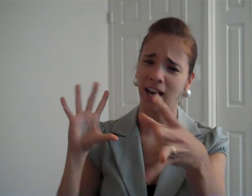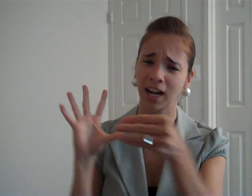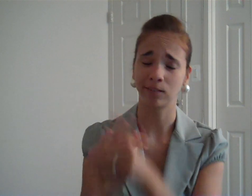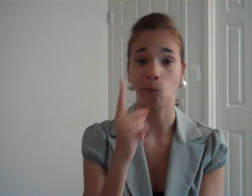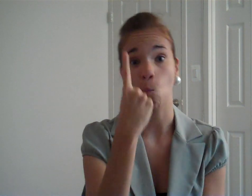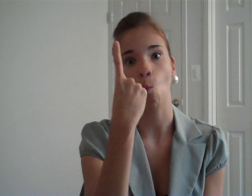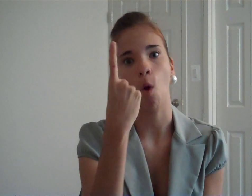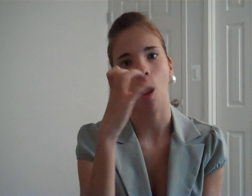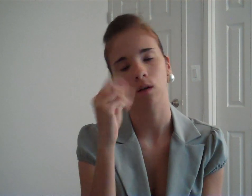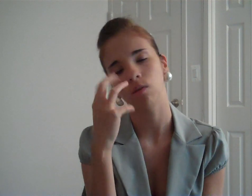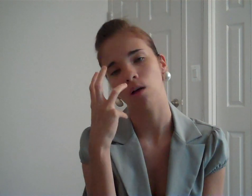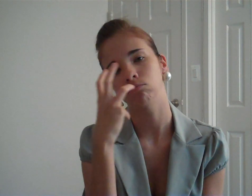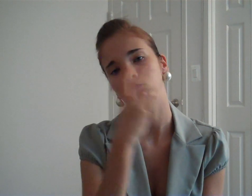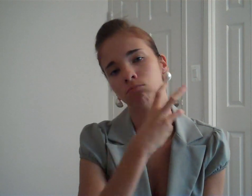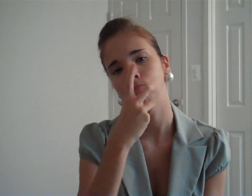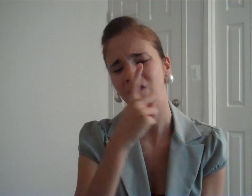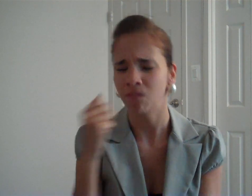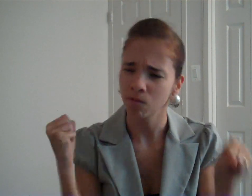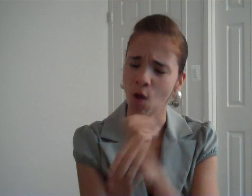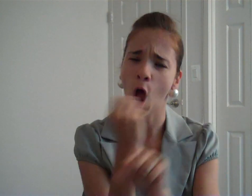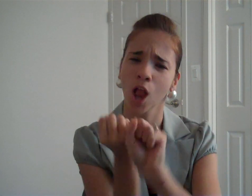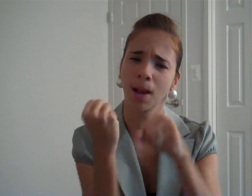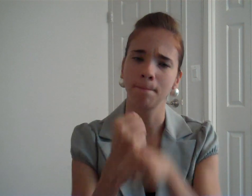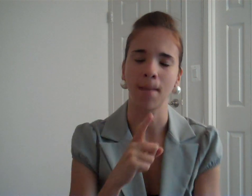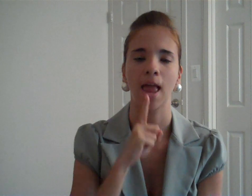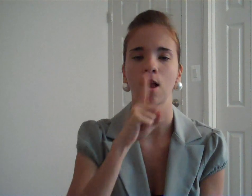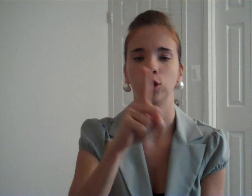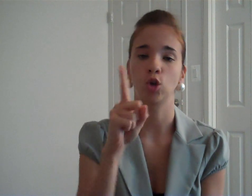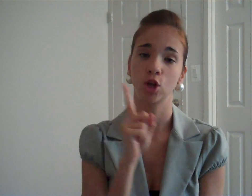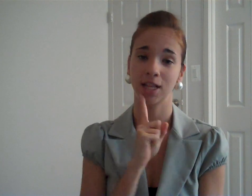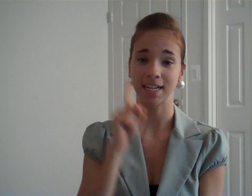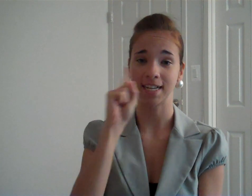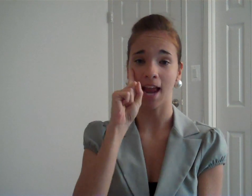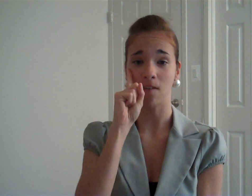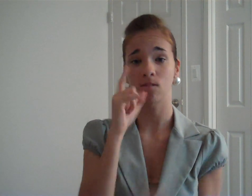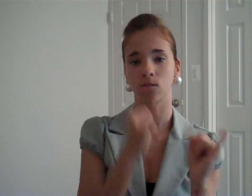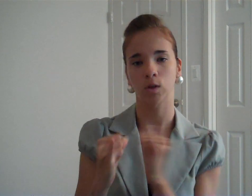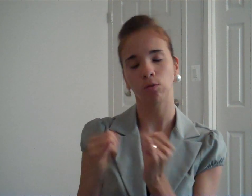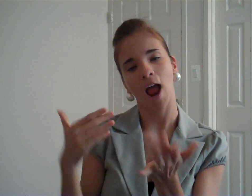One of them is mind blowing as she ensured each deaf individual